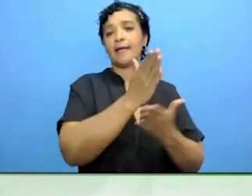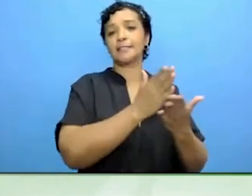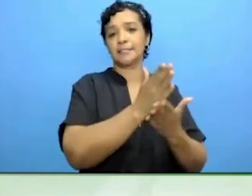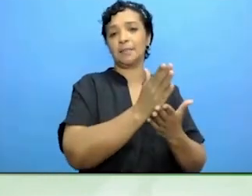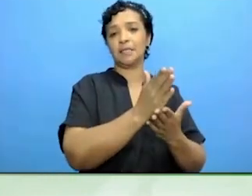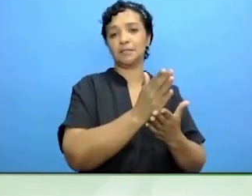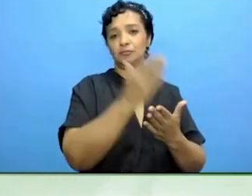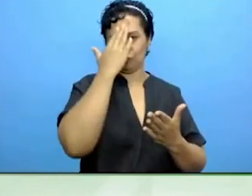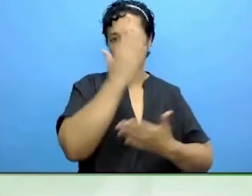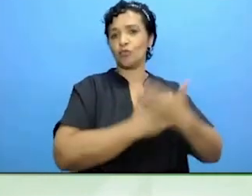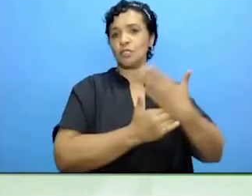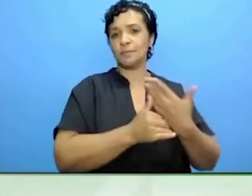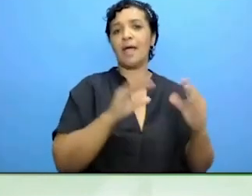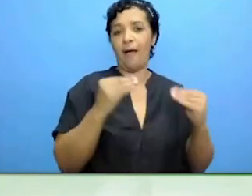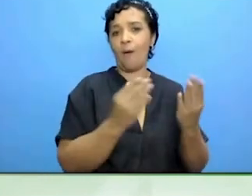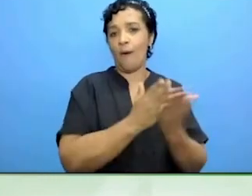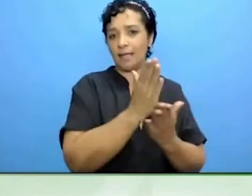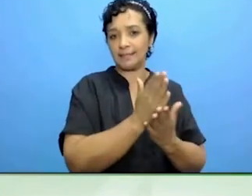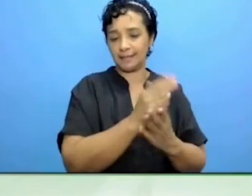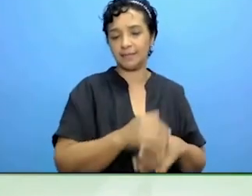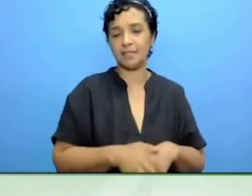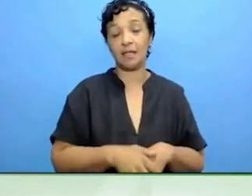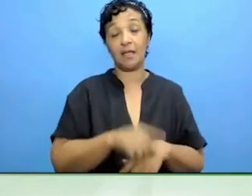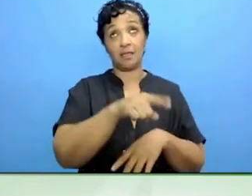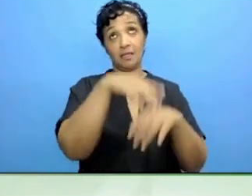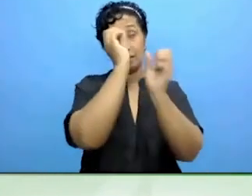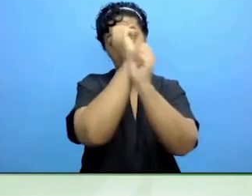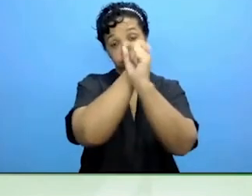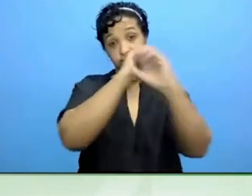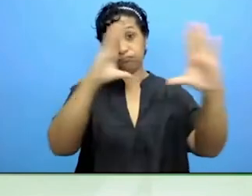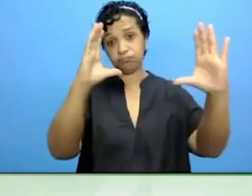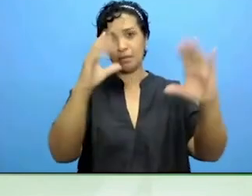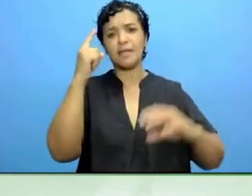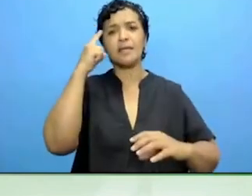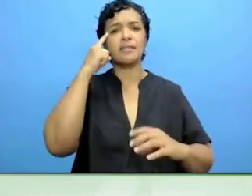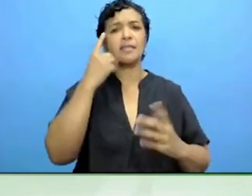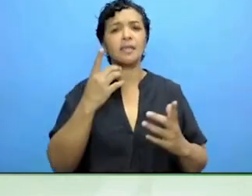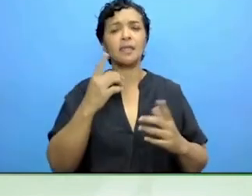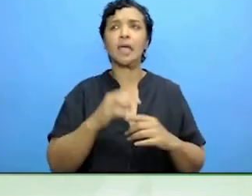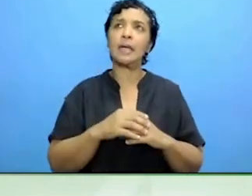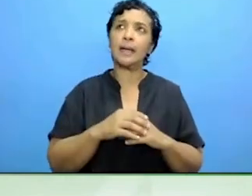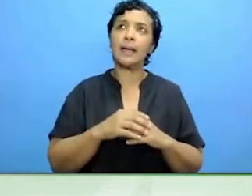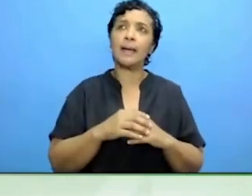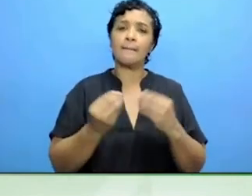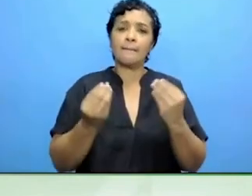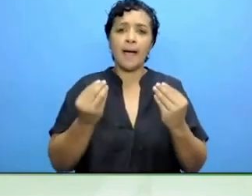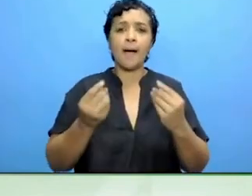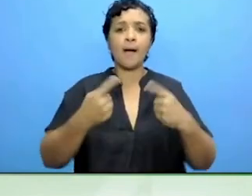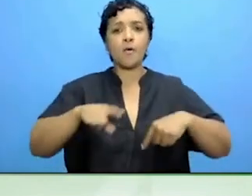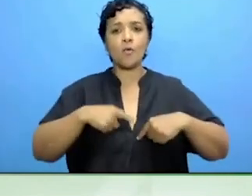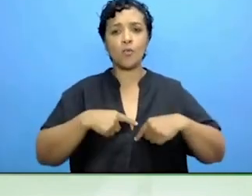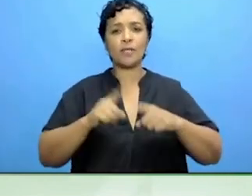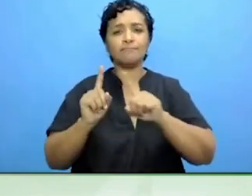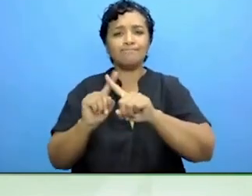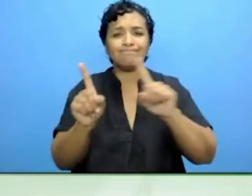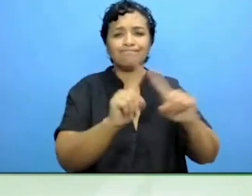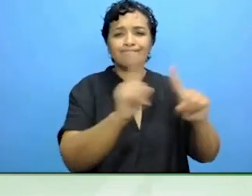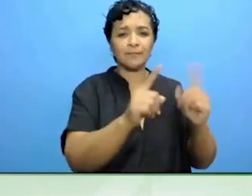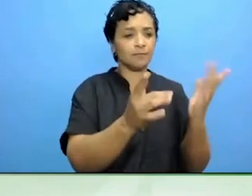was thinking - how can we use all of this now to improve care